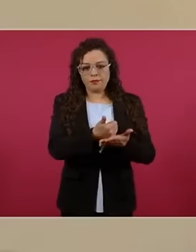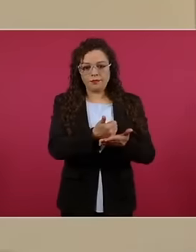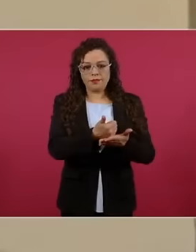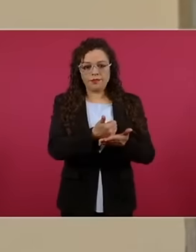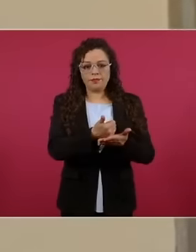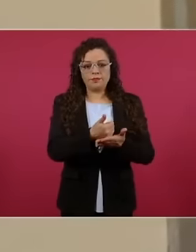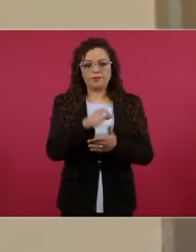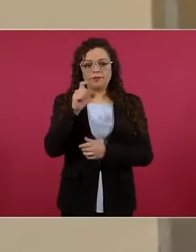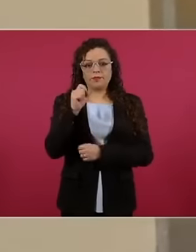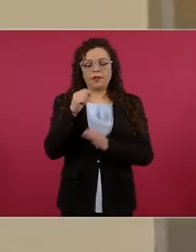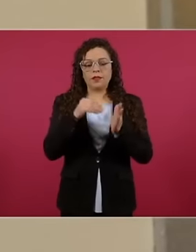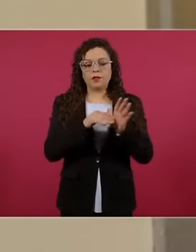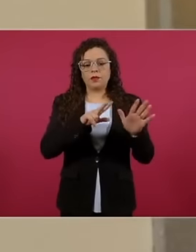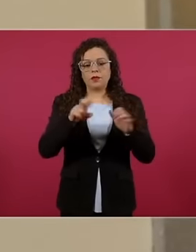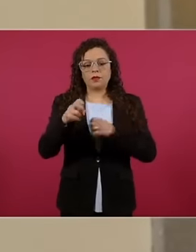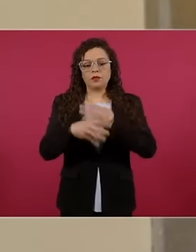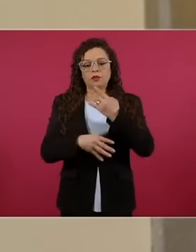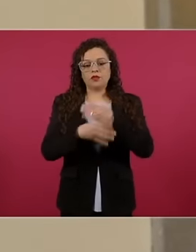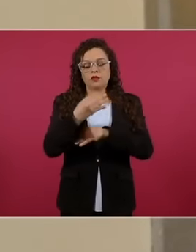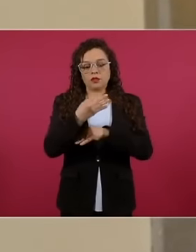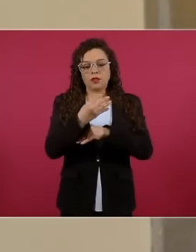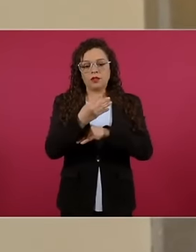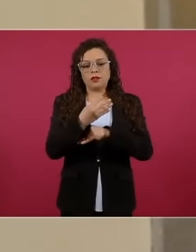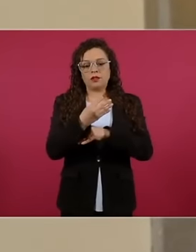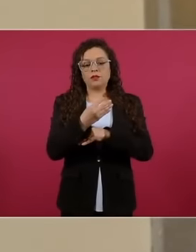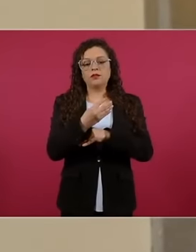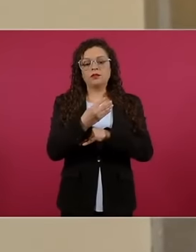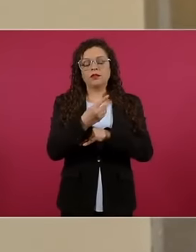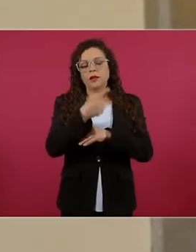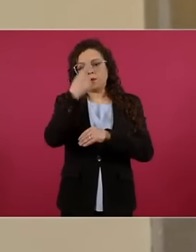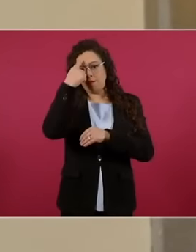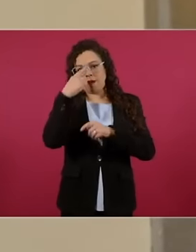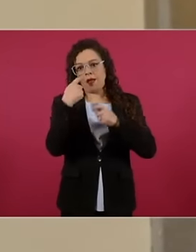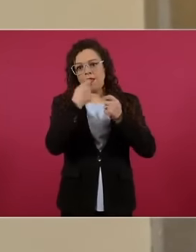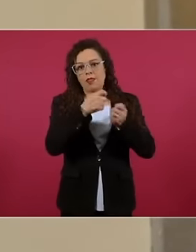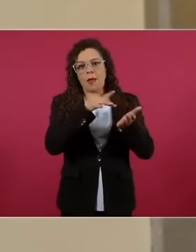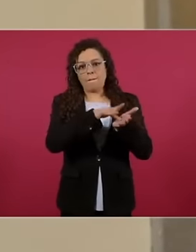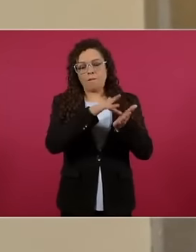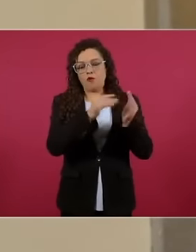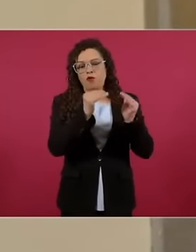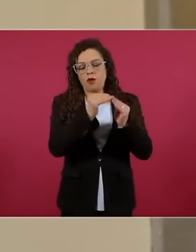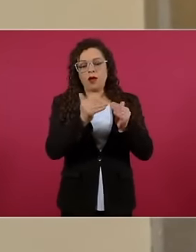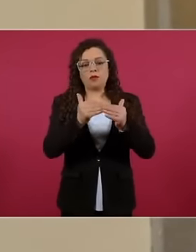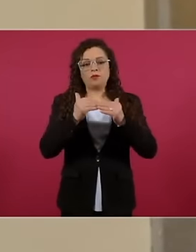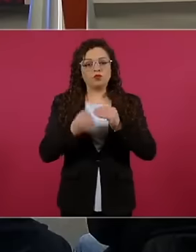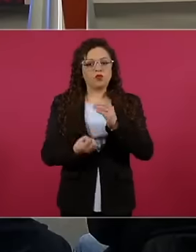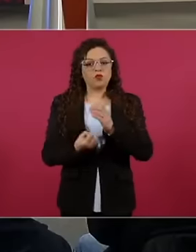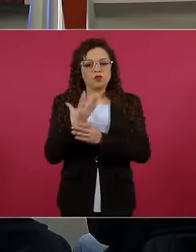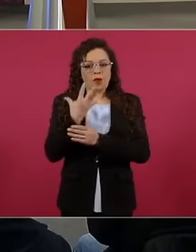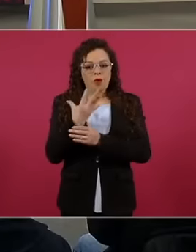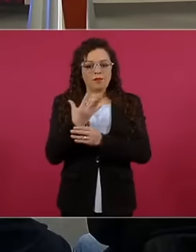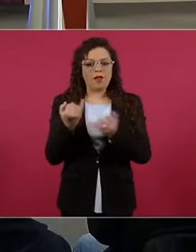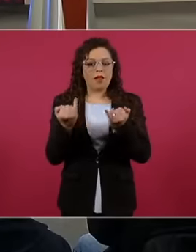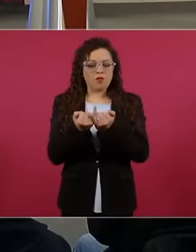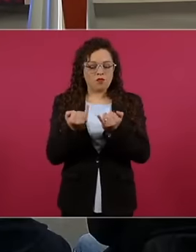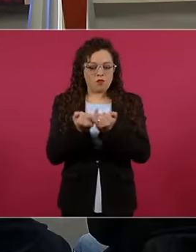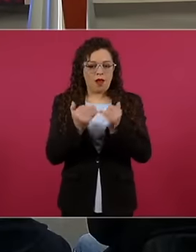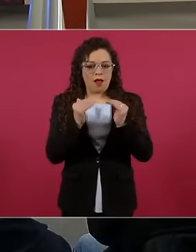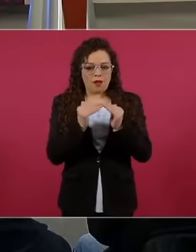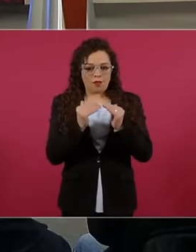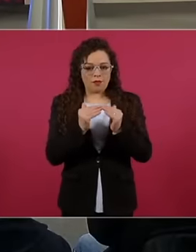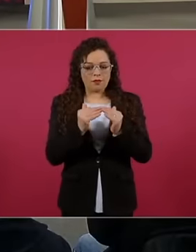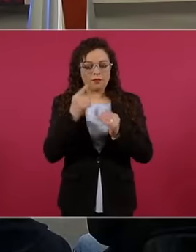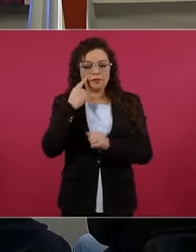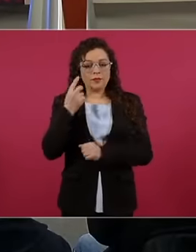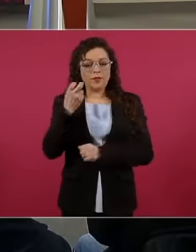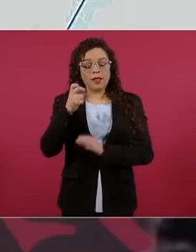new housing expansion 524, so on line Z is the largest investment in terms of